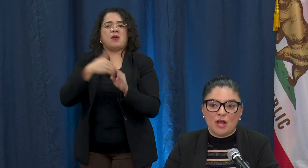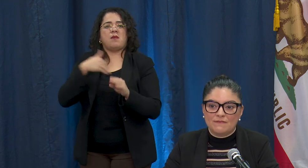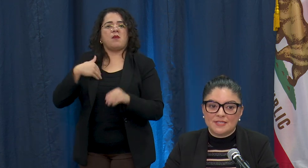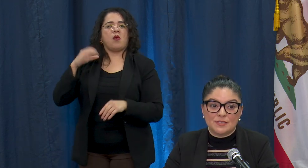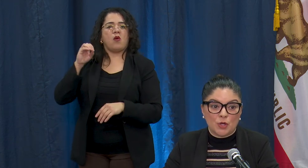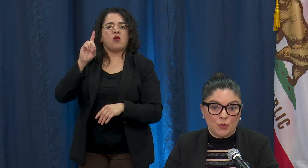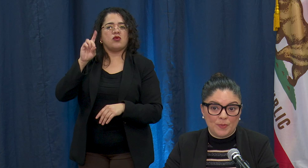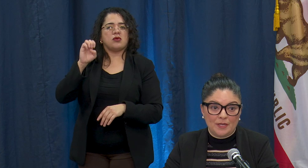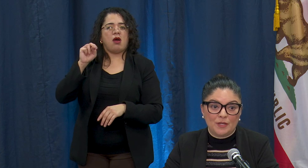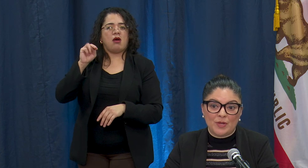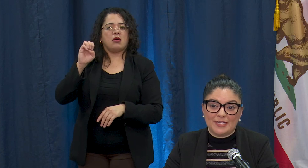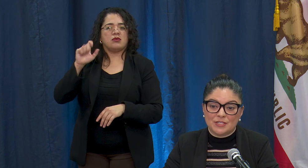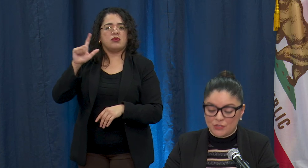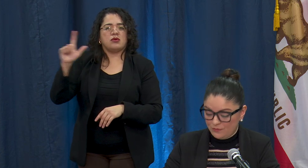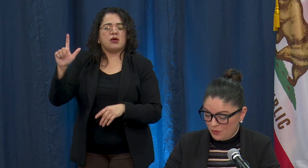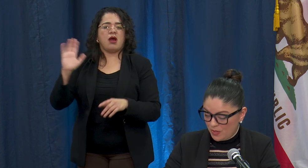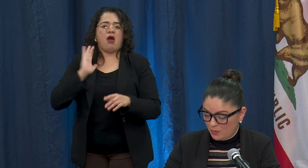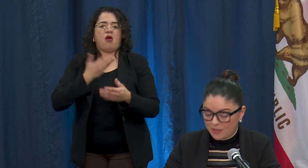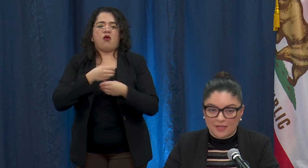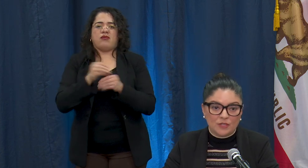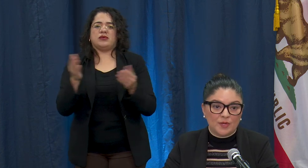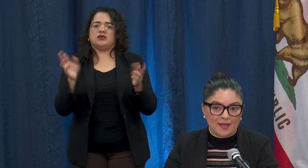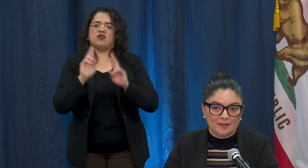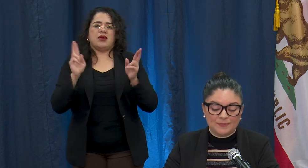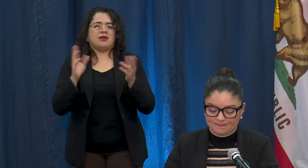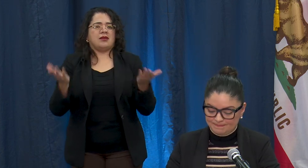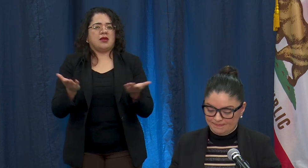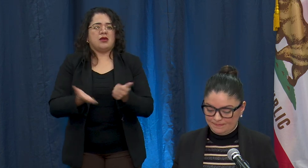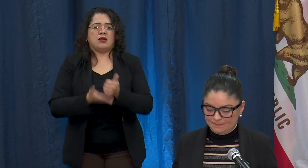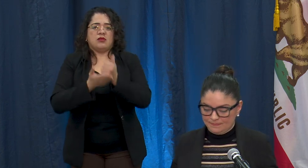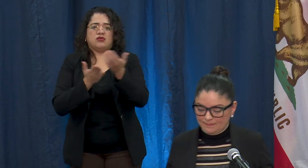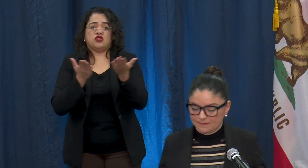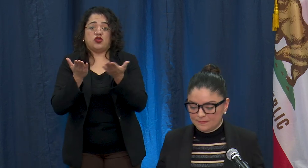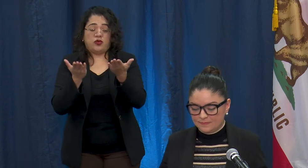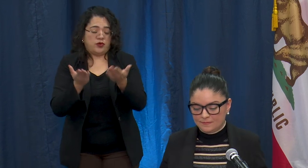our offices are open and ready to serve you and we thank you again. I